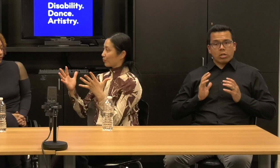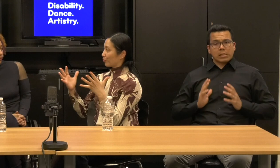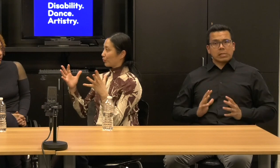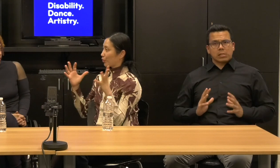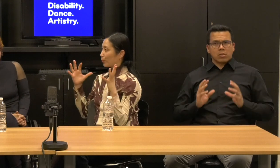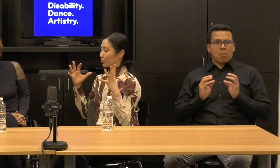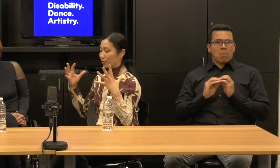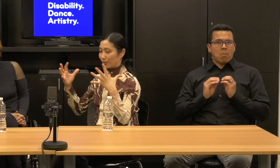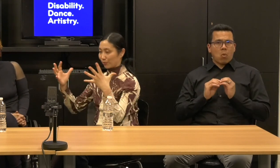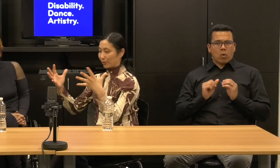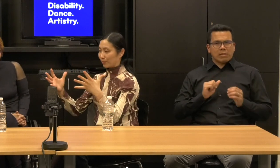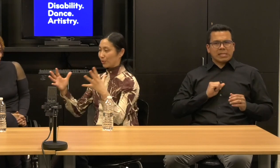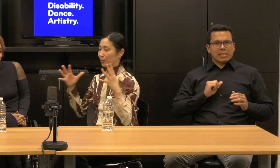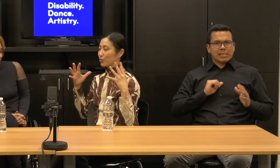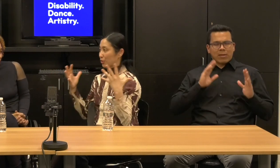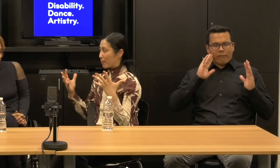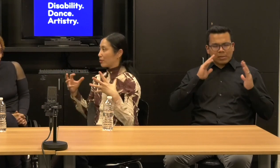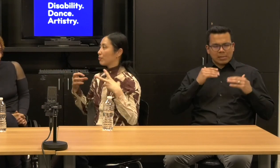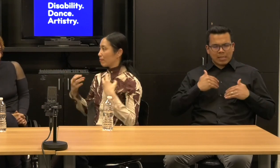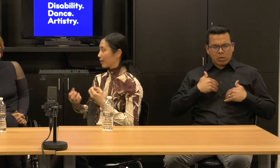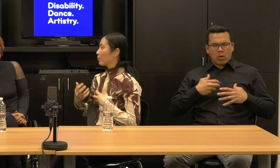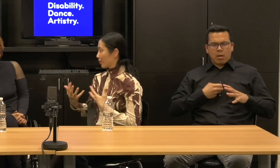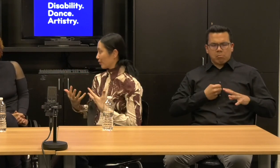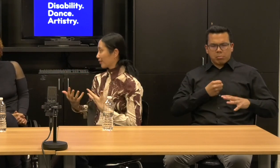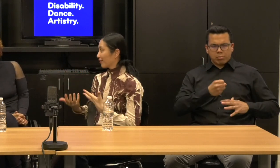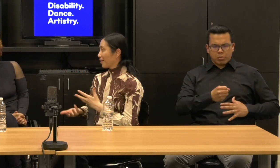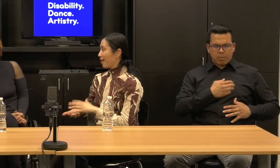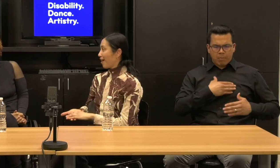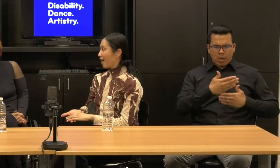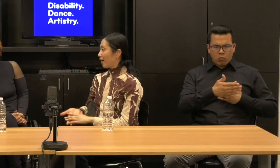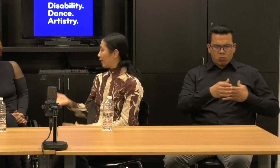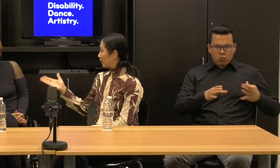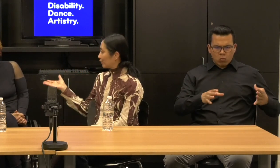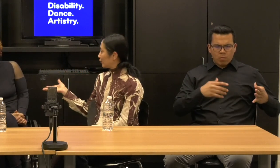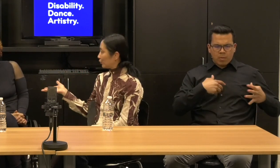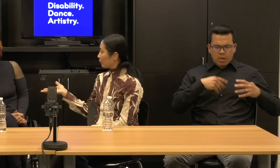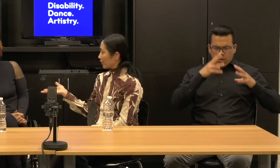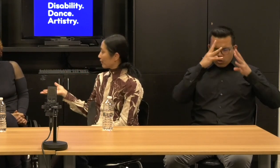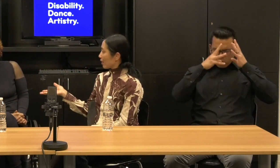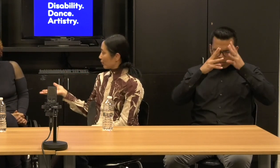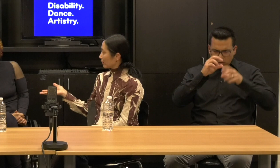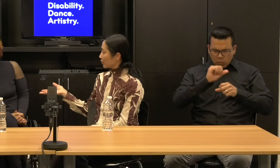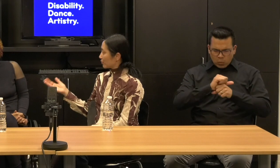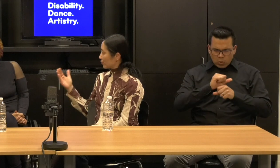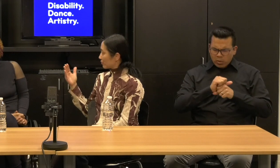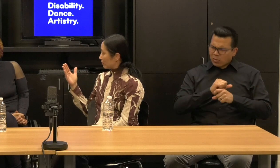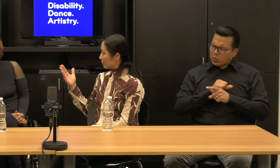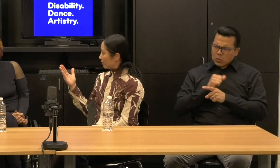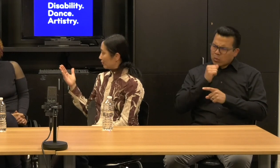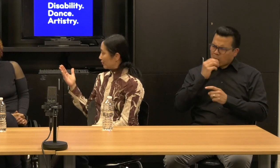You go into your room, you're going to your space you make work. You don't think that way you use it.